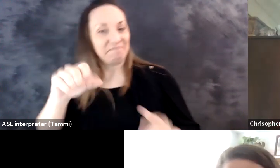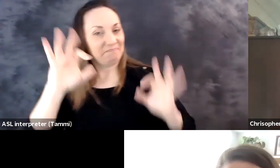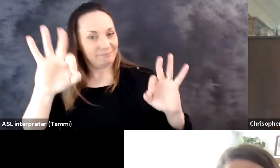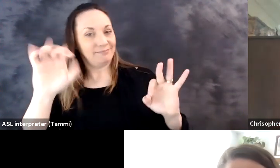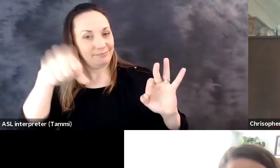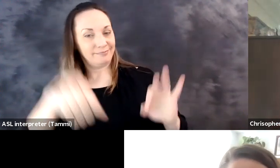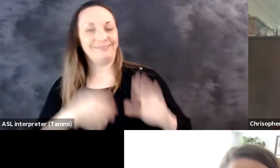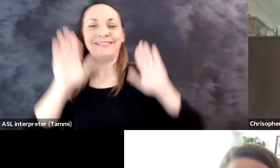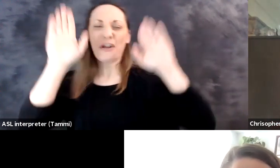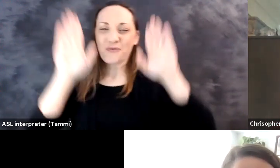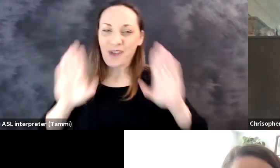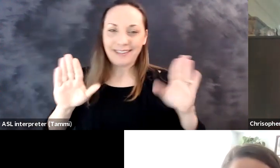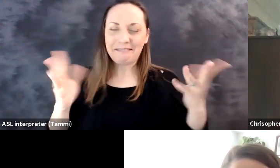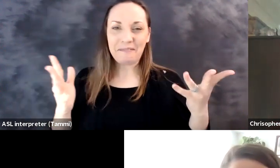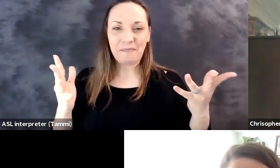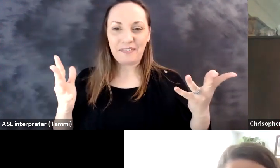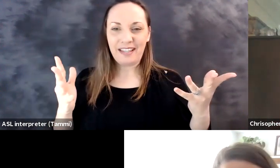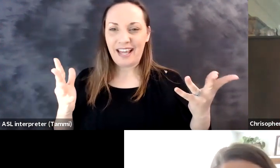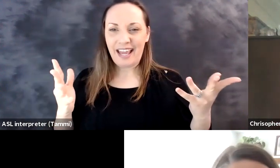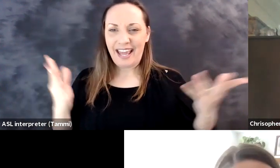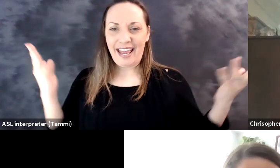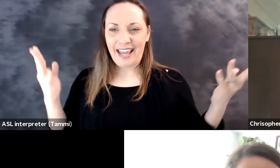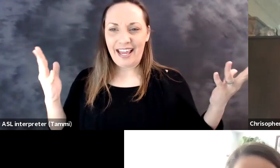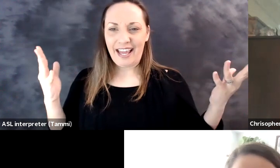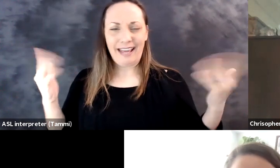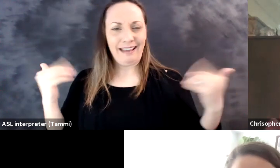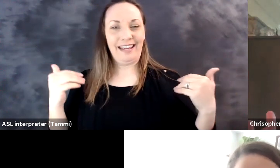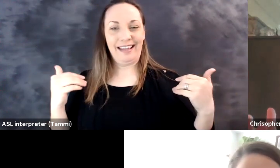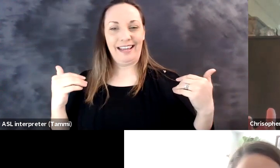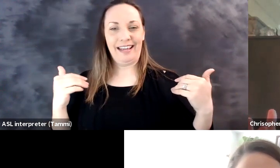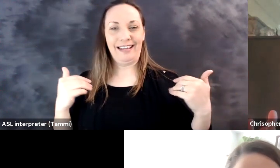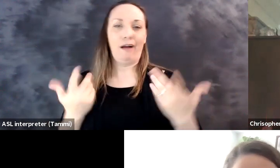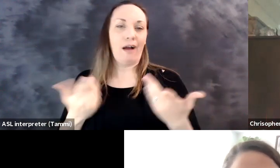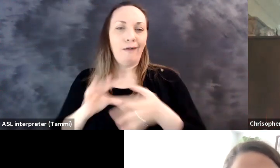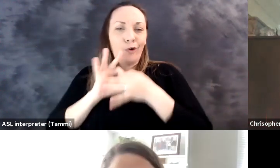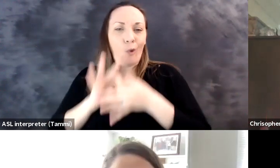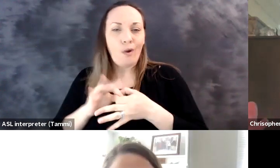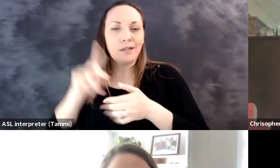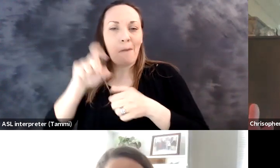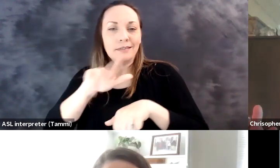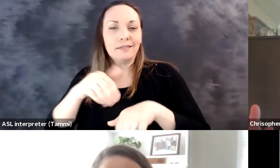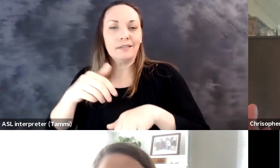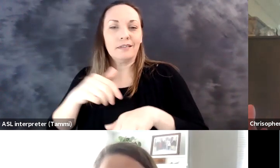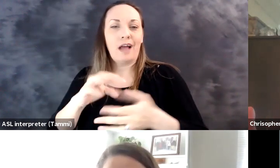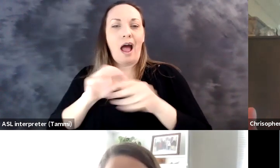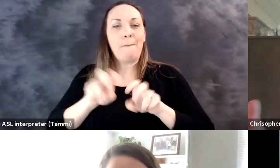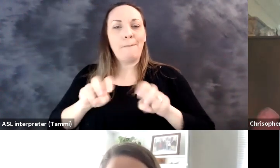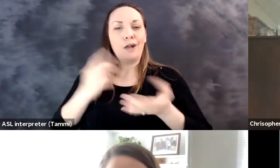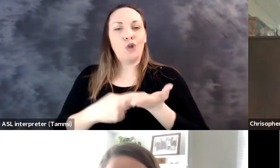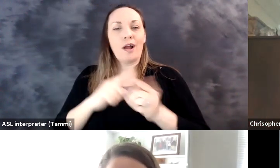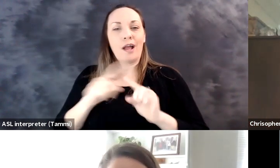Maria: Can you hear me now? Christopher: You're good! Maria Town: Great.